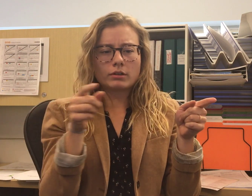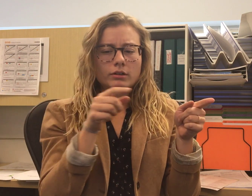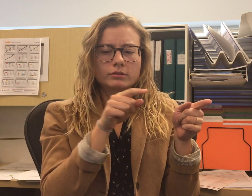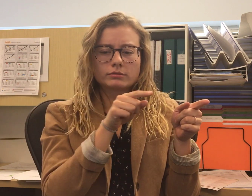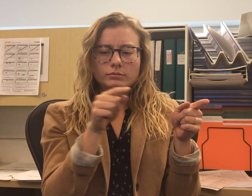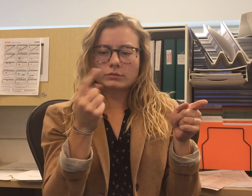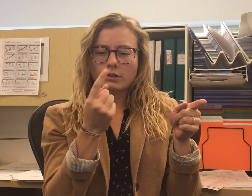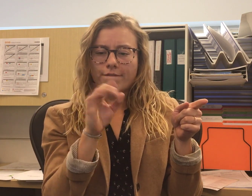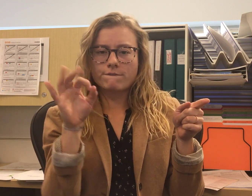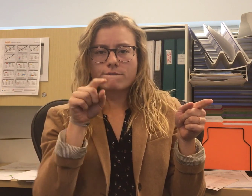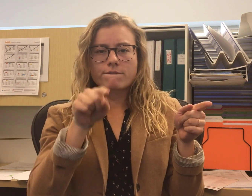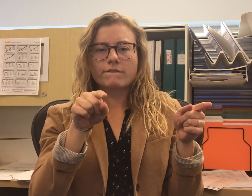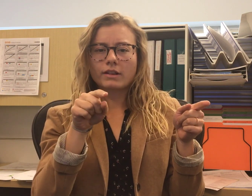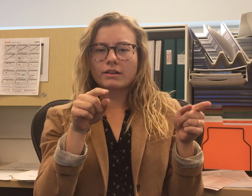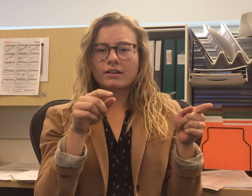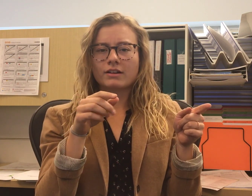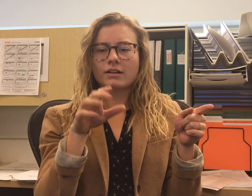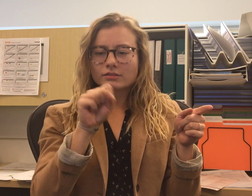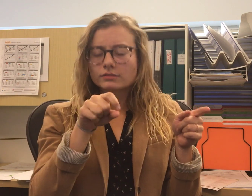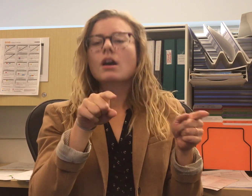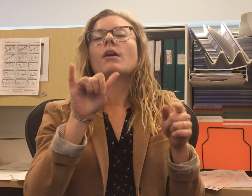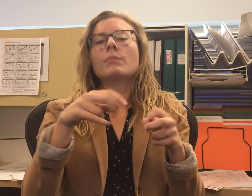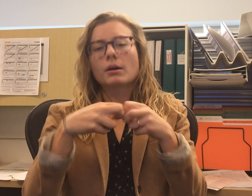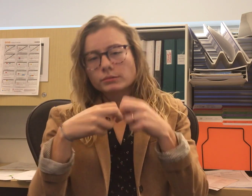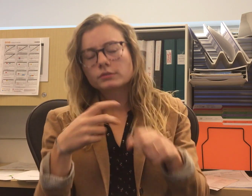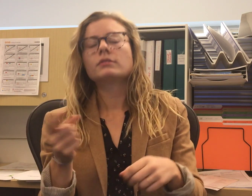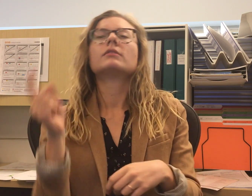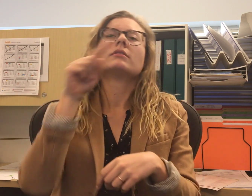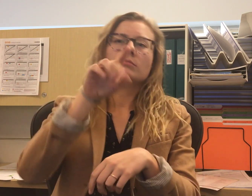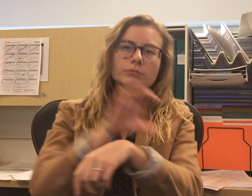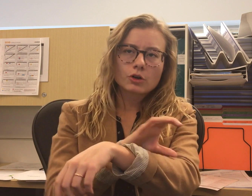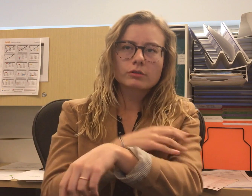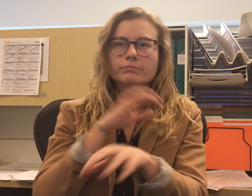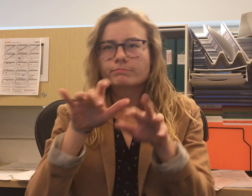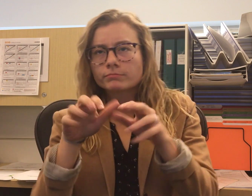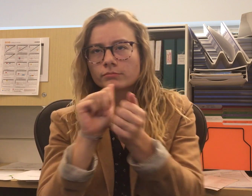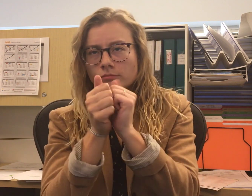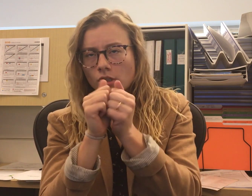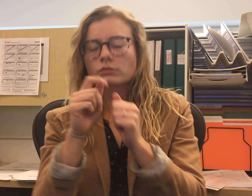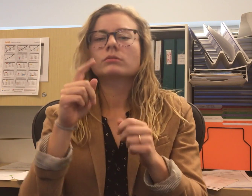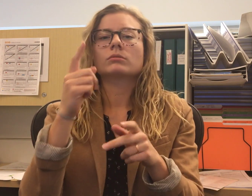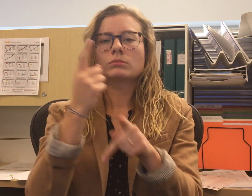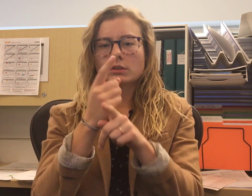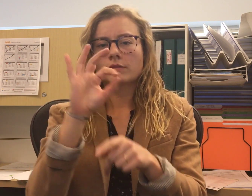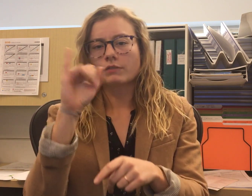If something is off, I’ll notice it and remedy it on the computer.